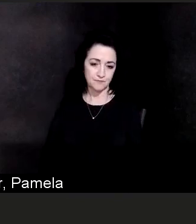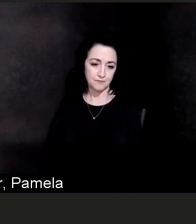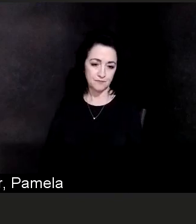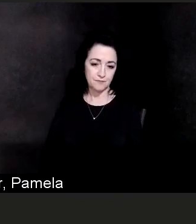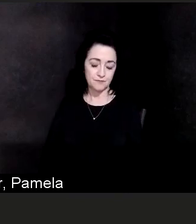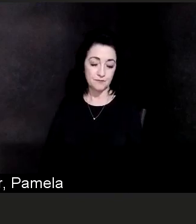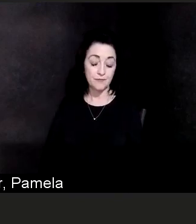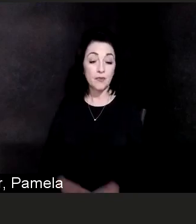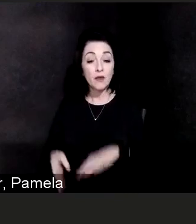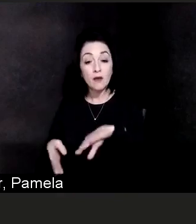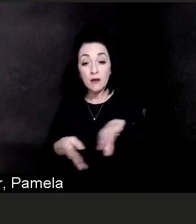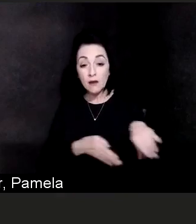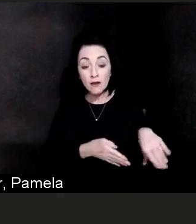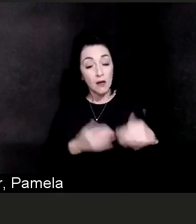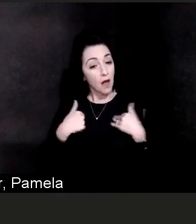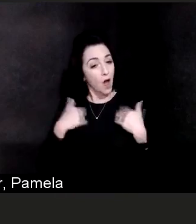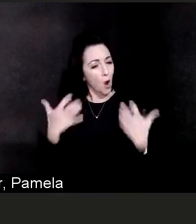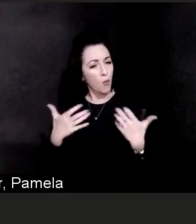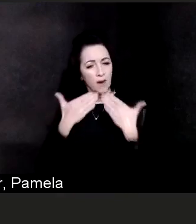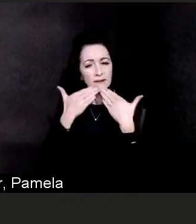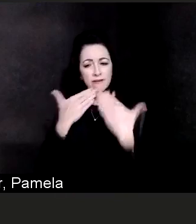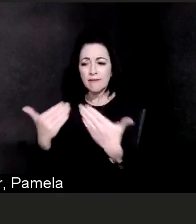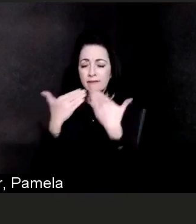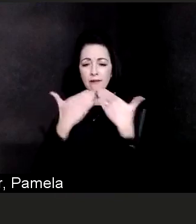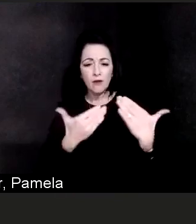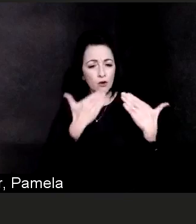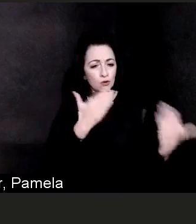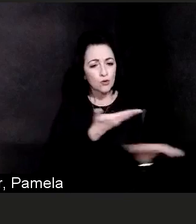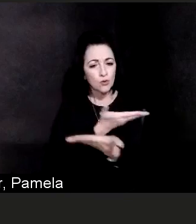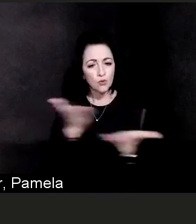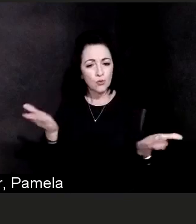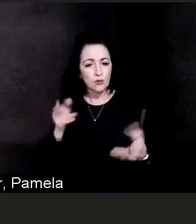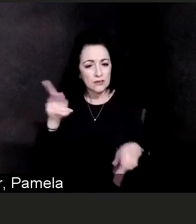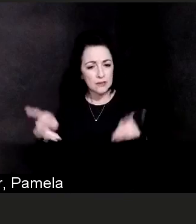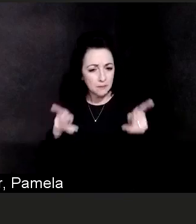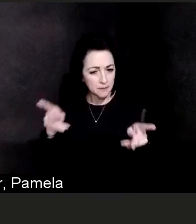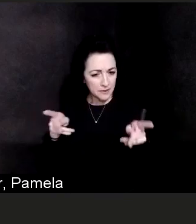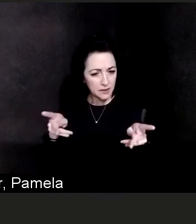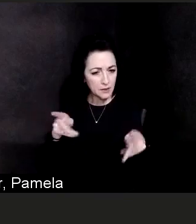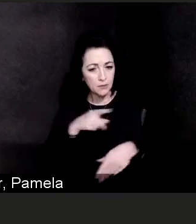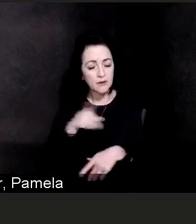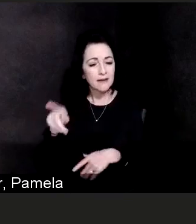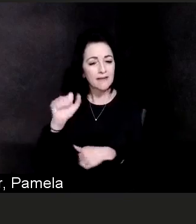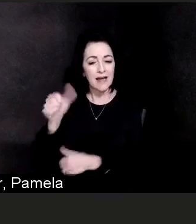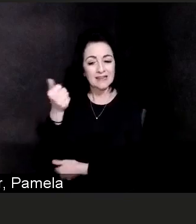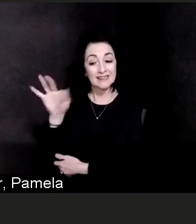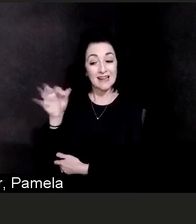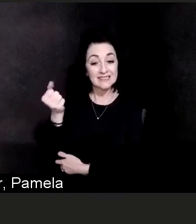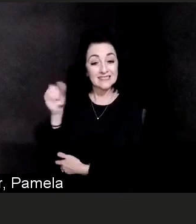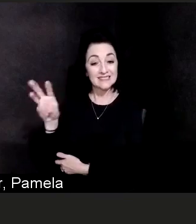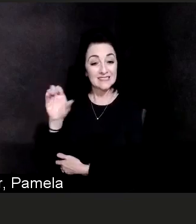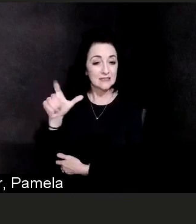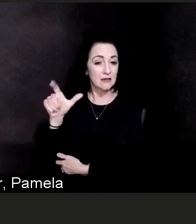Especially our donors, especially our 1916 Club members, because, you have supported us